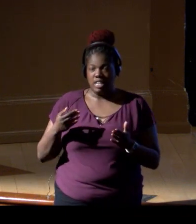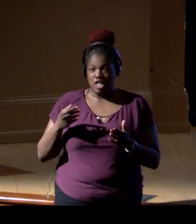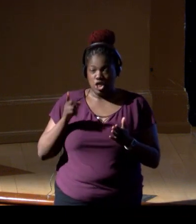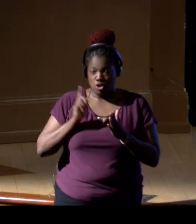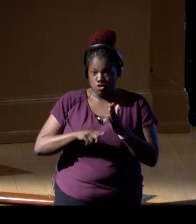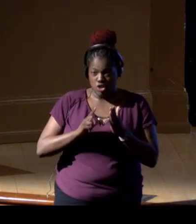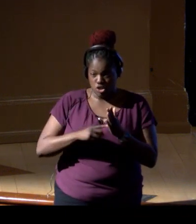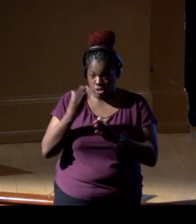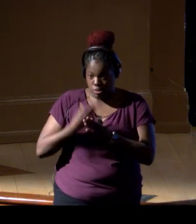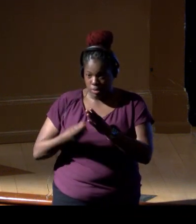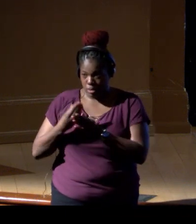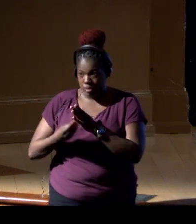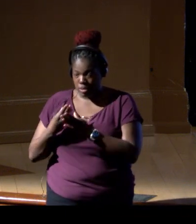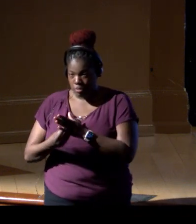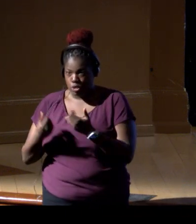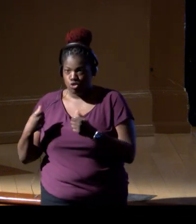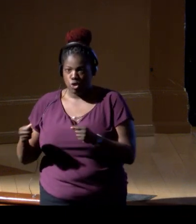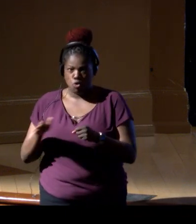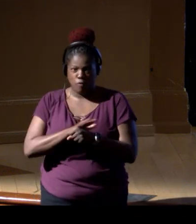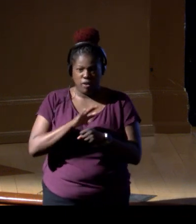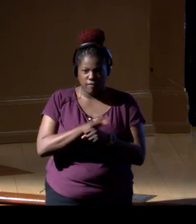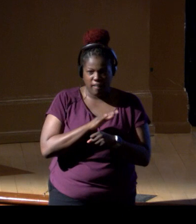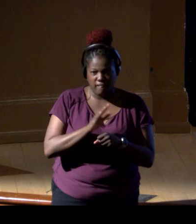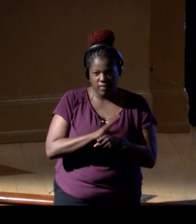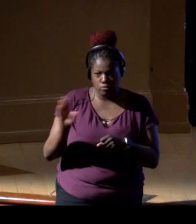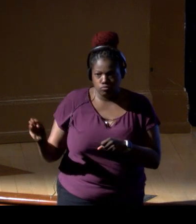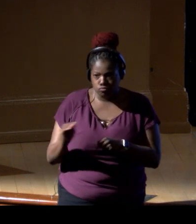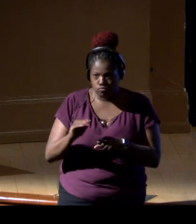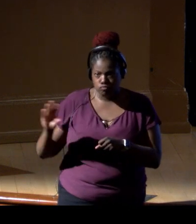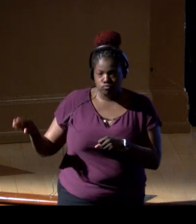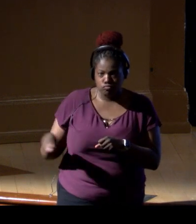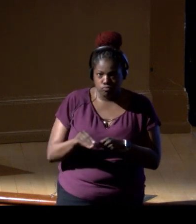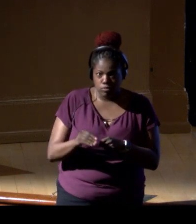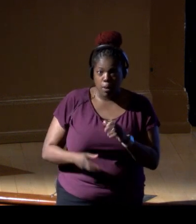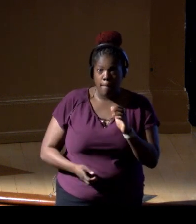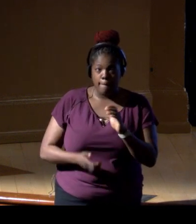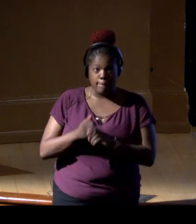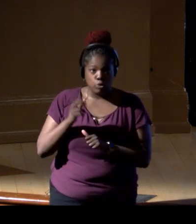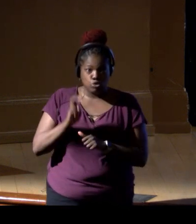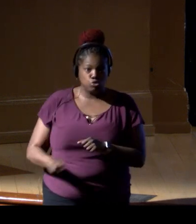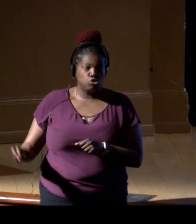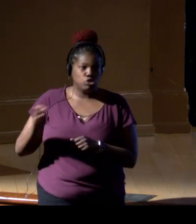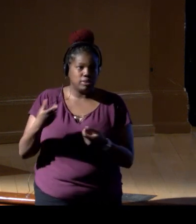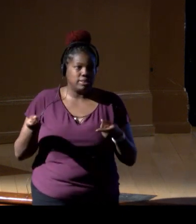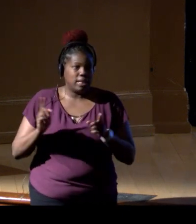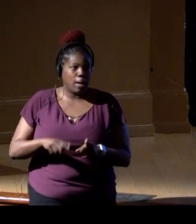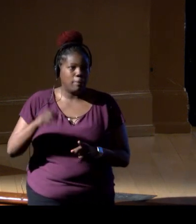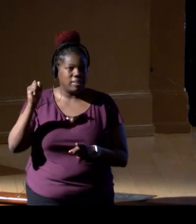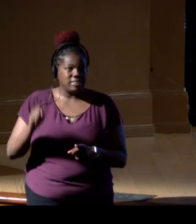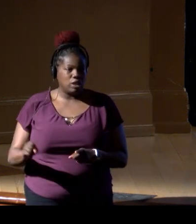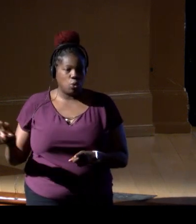to inform that marine spatial plan. And most of the expedition happened on the southwest island. There are these five islands.